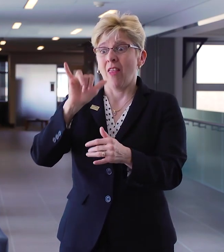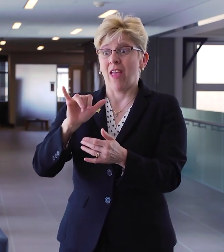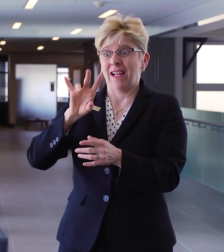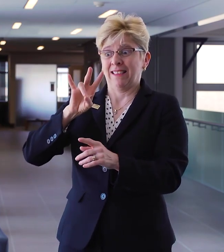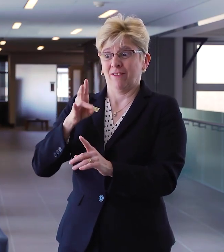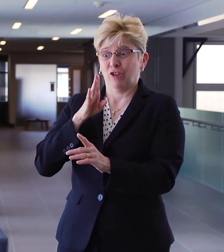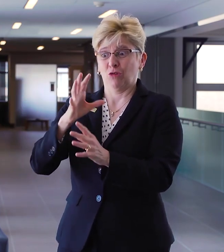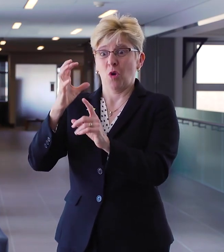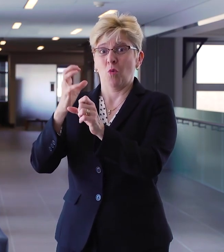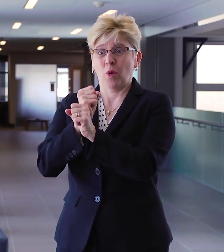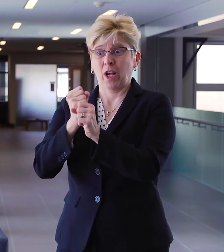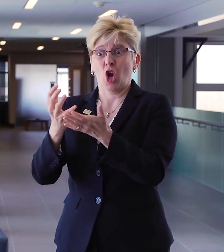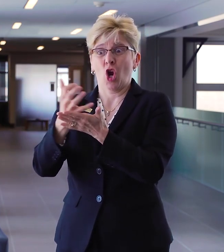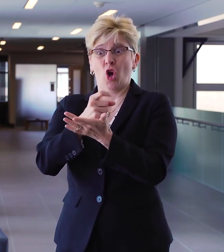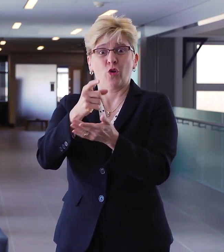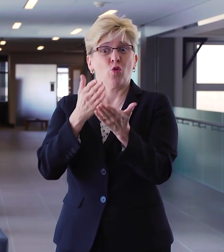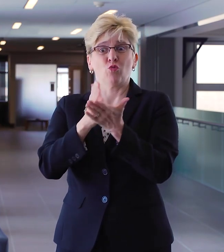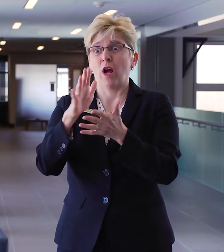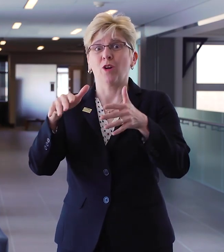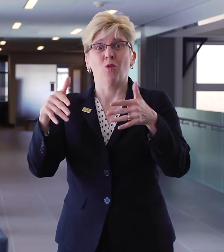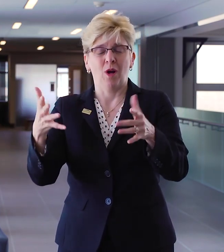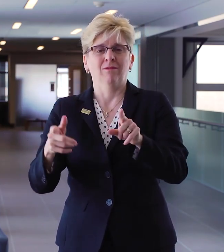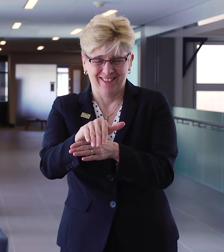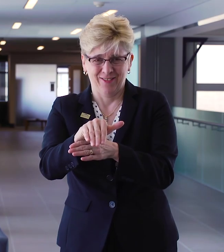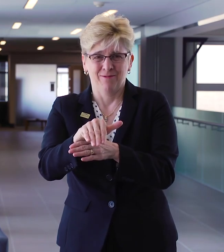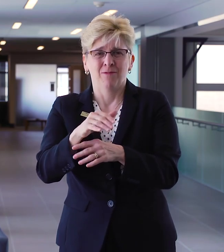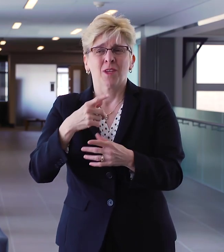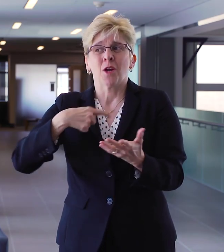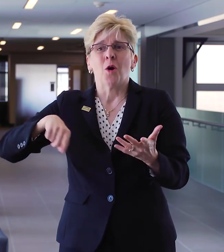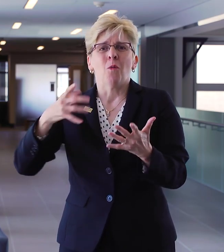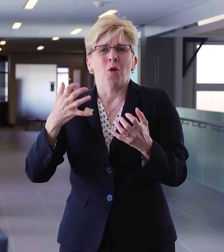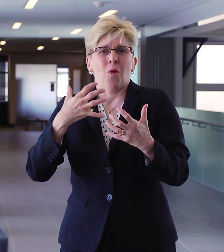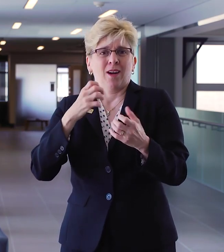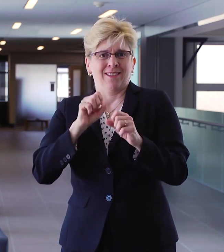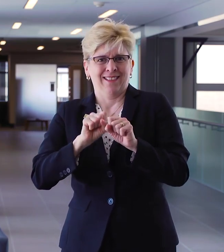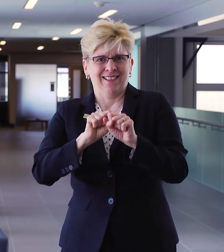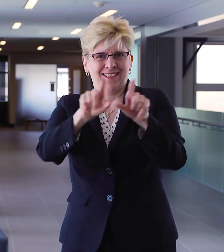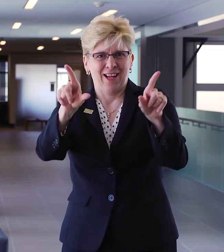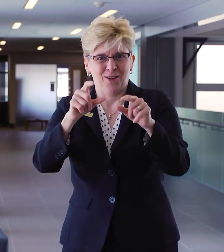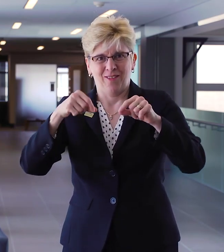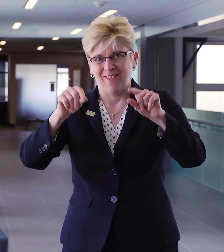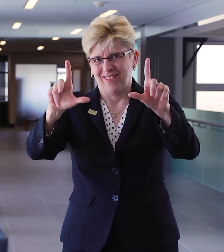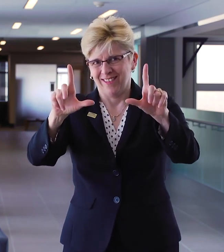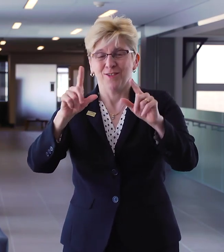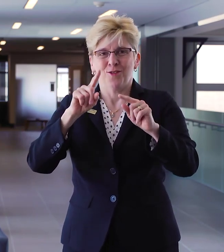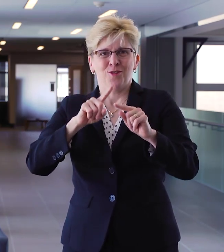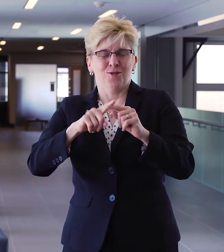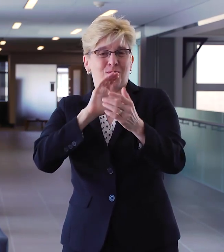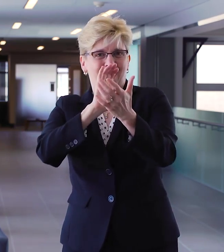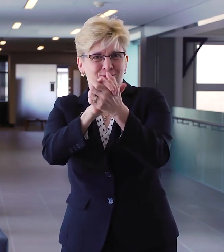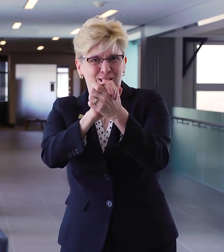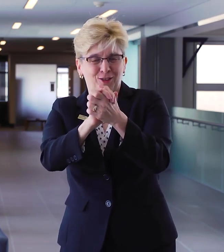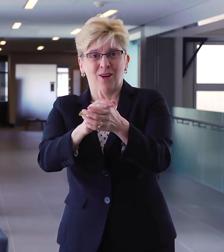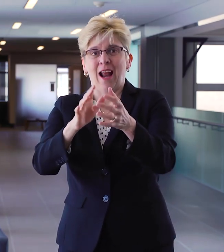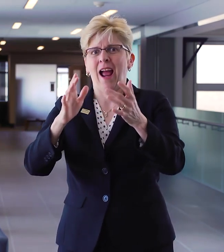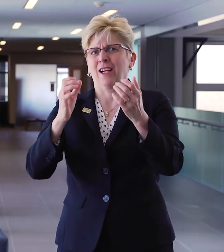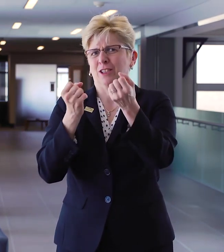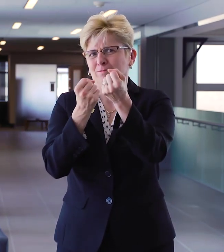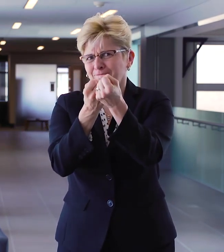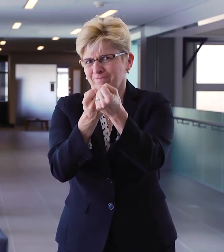That earned your automatic bid to the NCAA tournament. We, here in the Gallaudet community